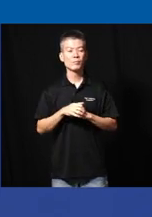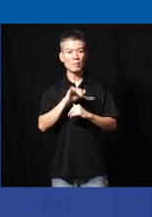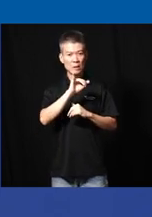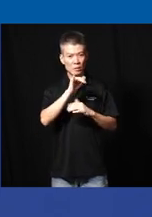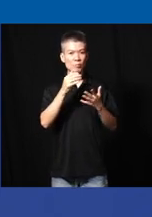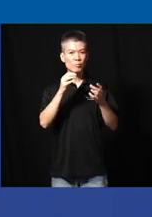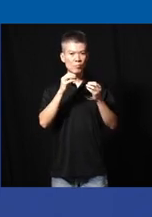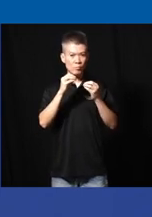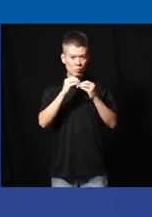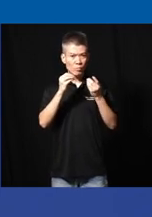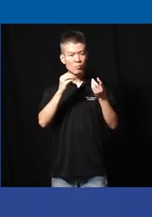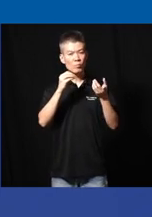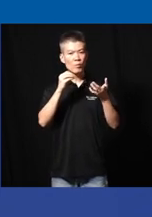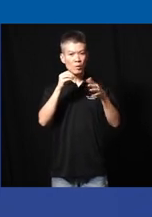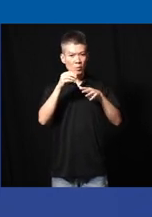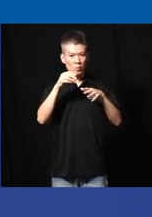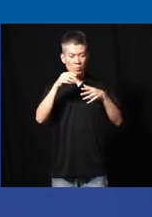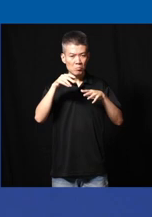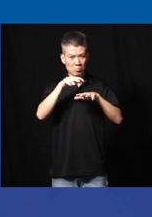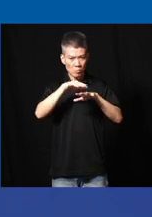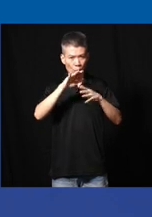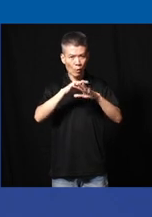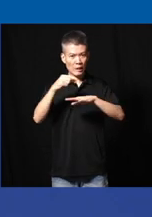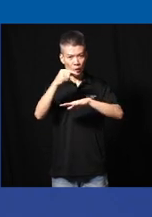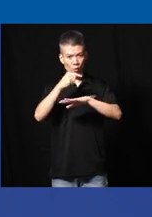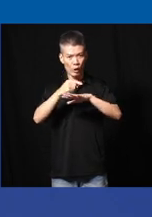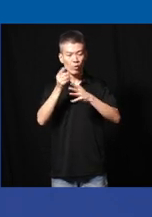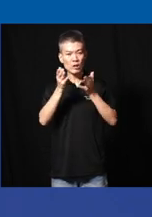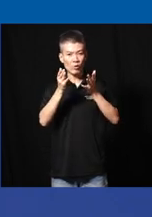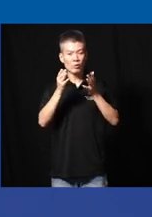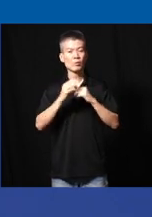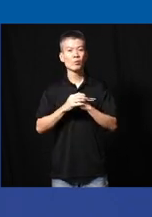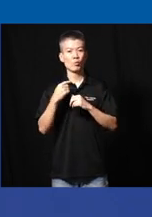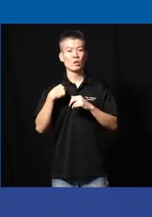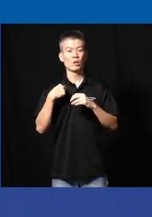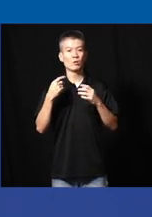classic survey based what you're doing so it's on the ground surveys uh where we try to reach